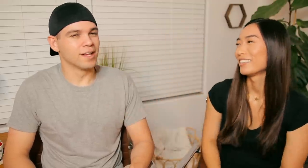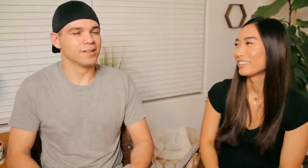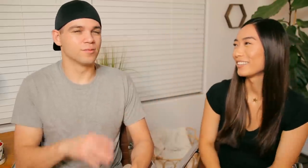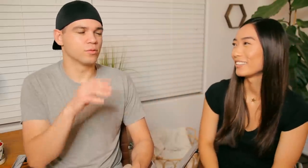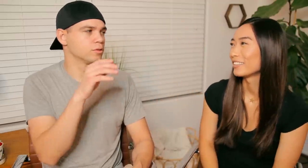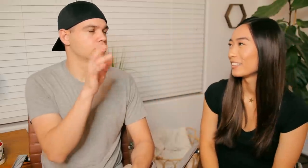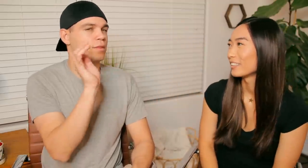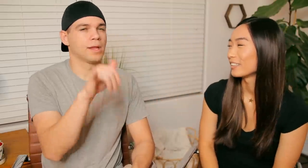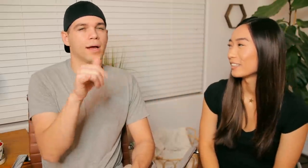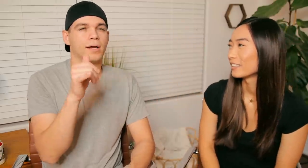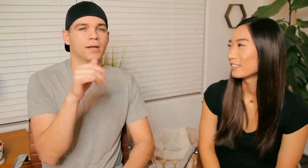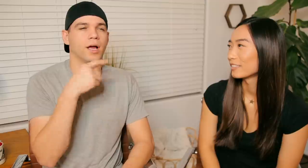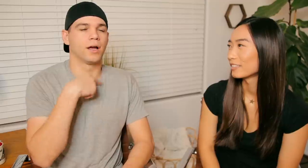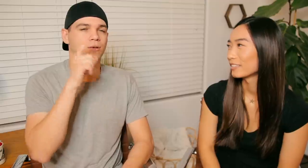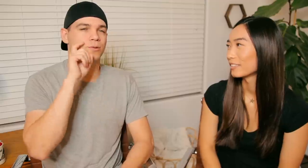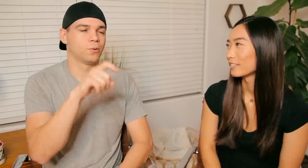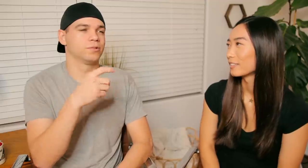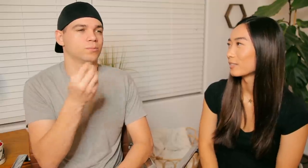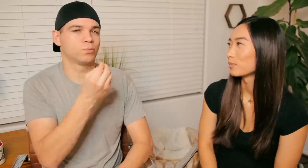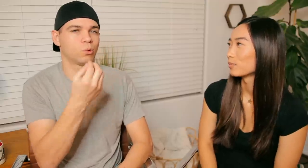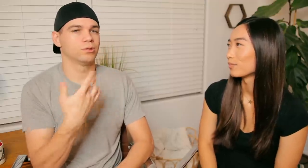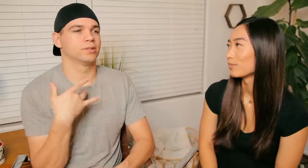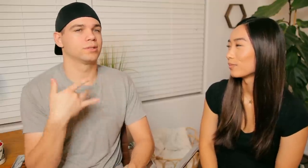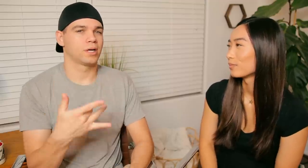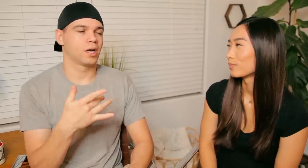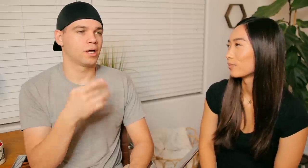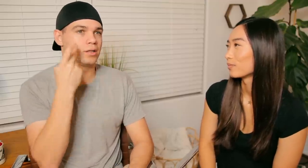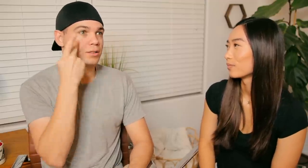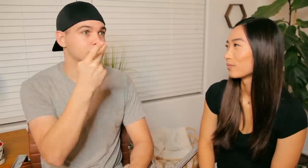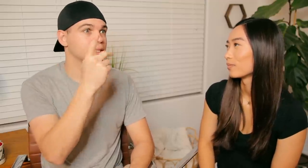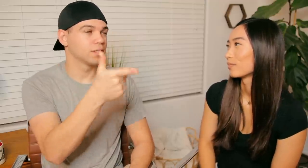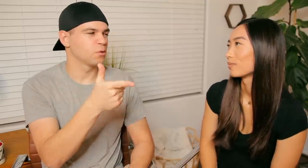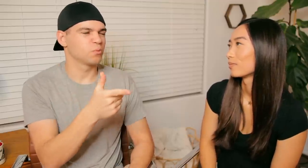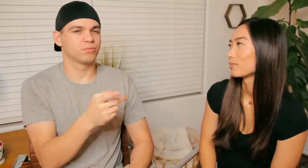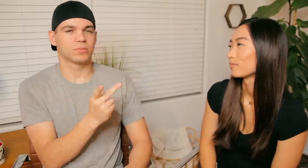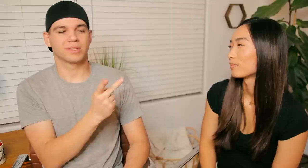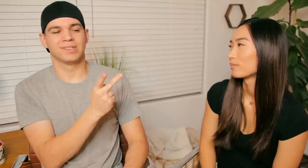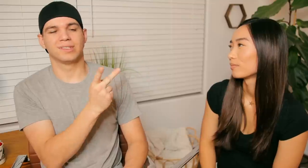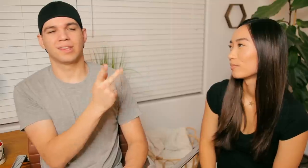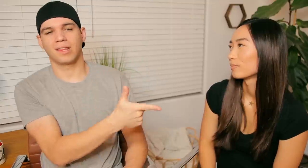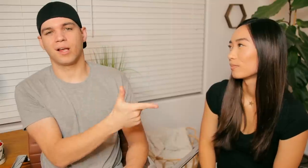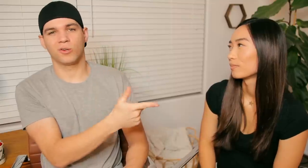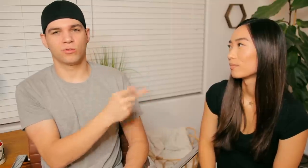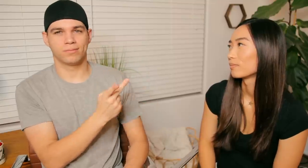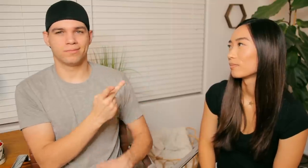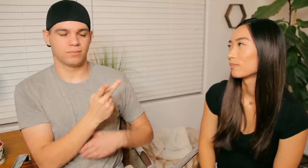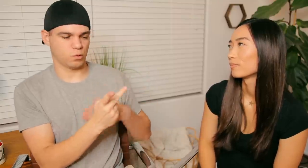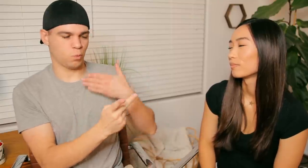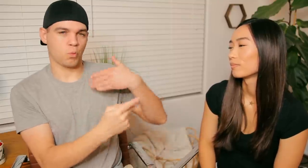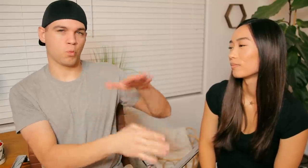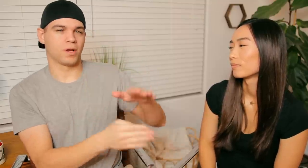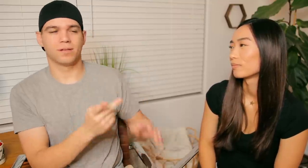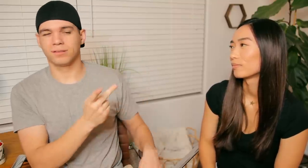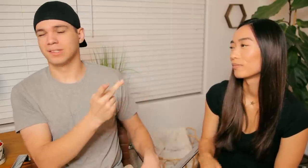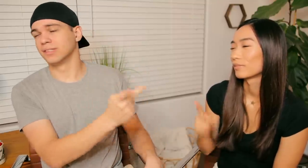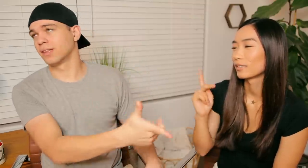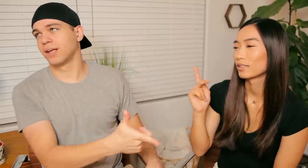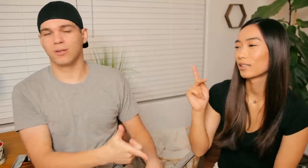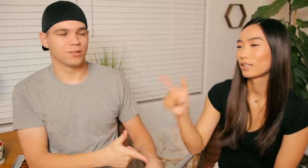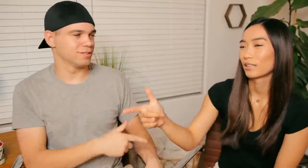R: Yeah with that I noticed it tends to be more discreet Like away from your body (and head shift)